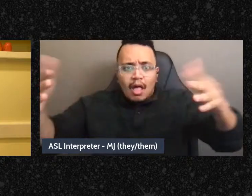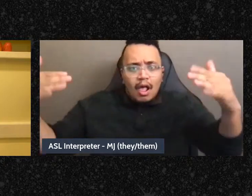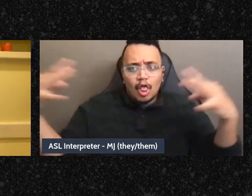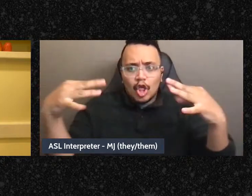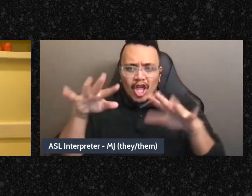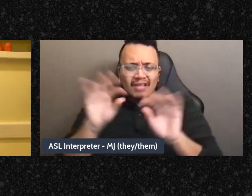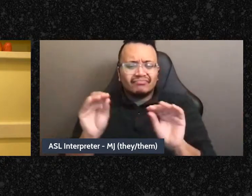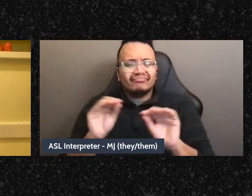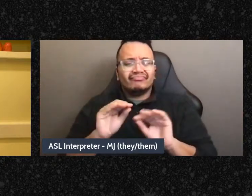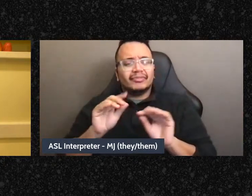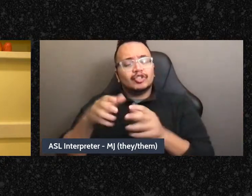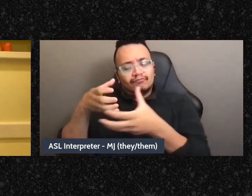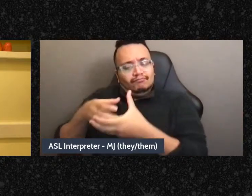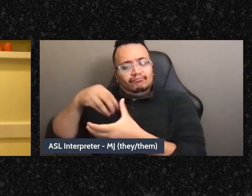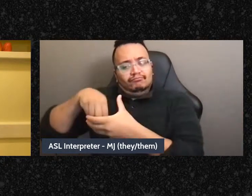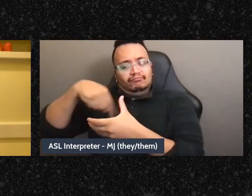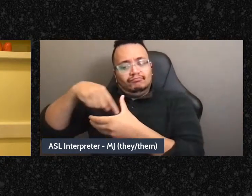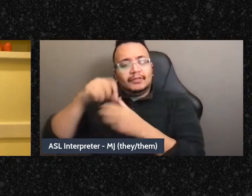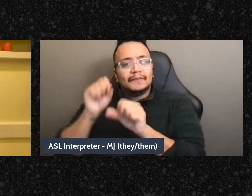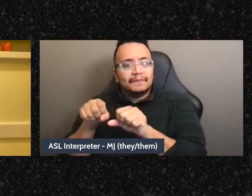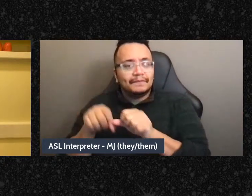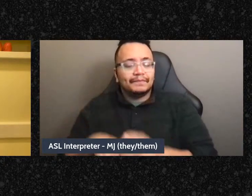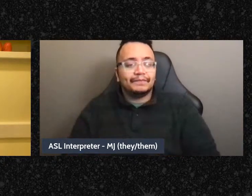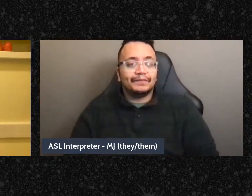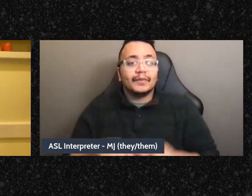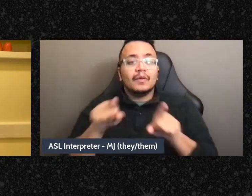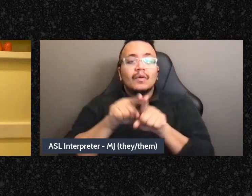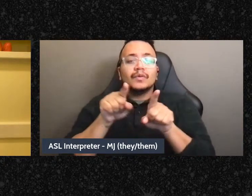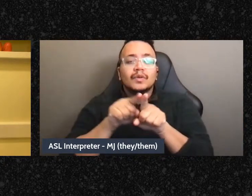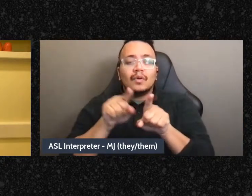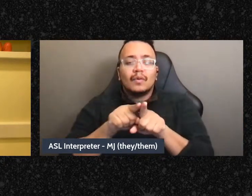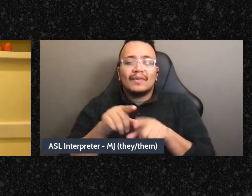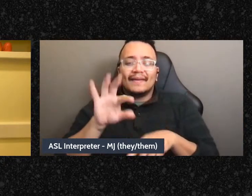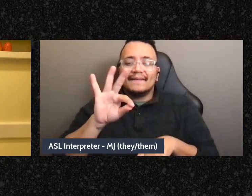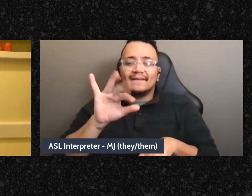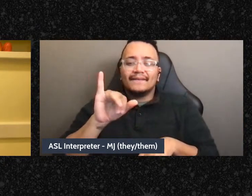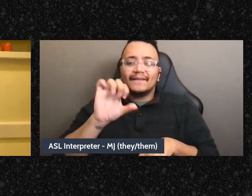um, and then we also noted that using fishbowls or caucuses could help us if we're noticing a